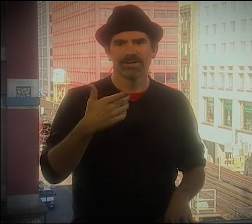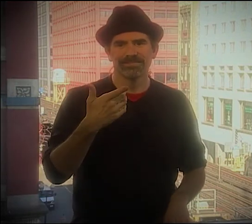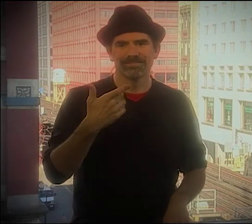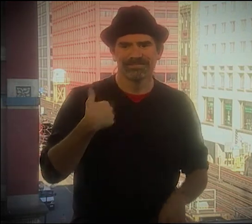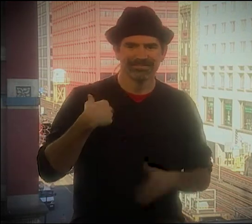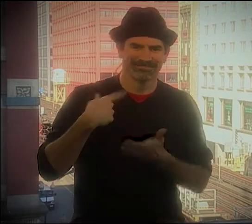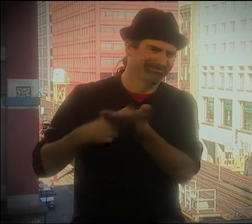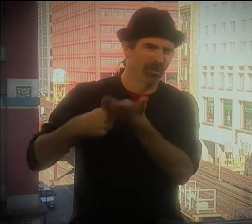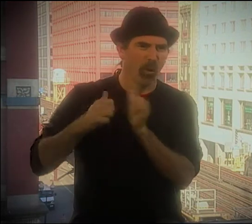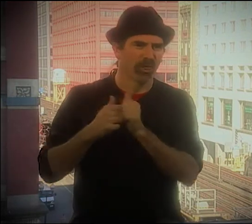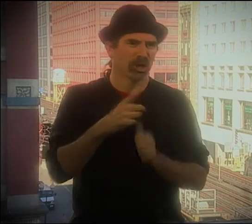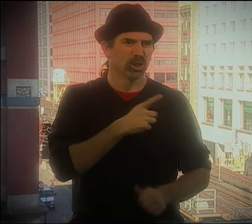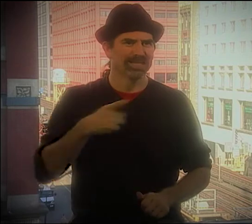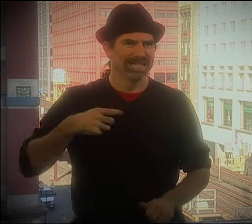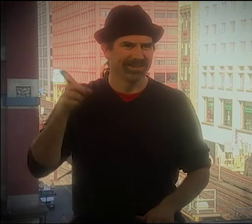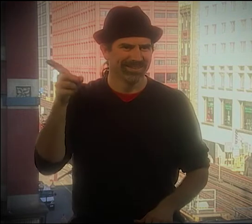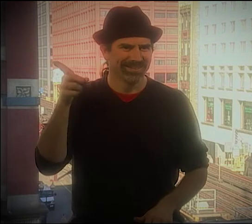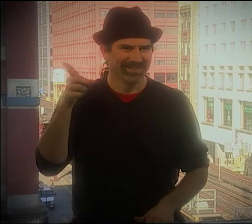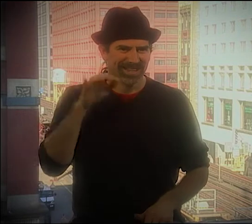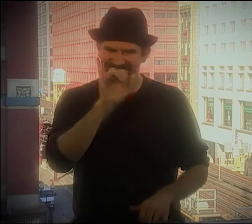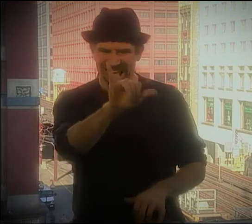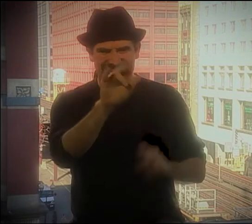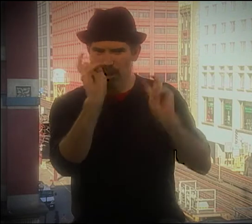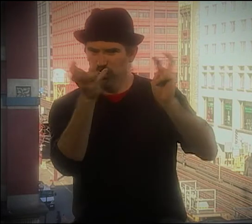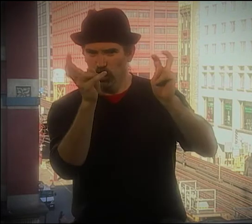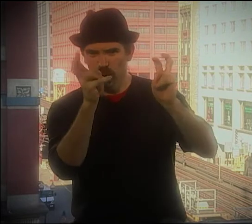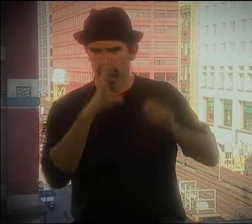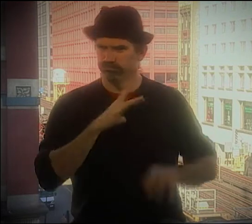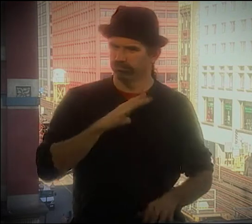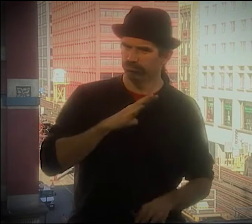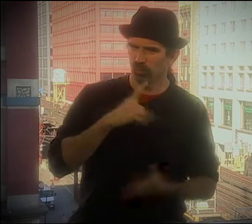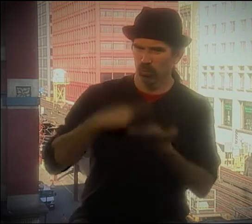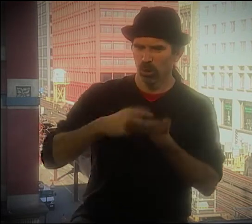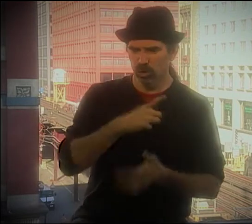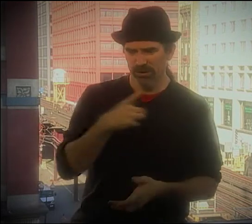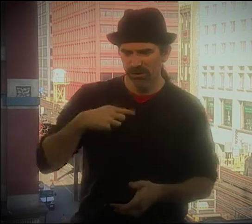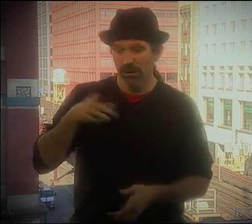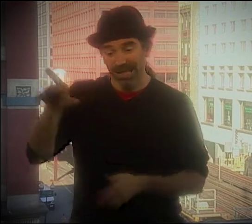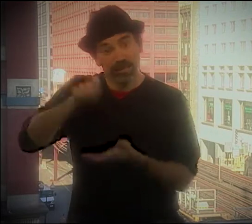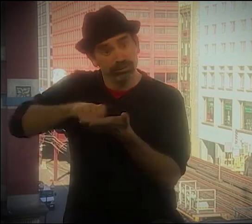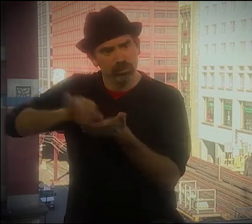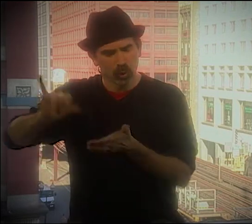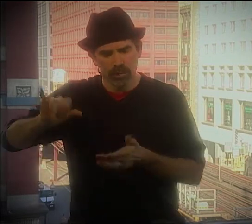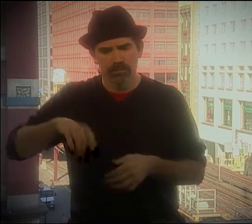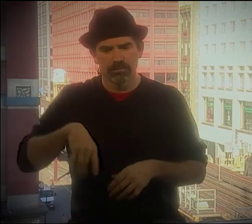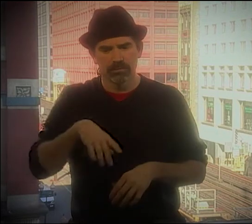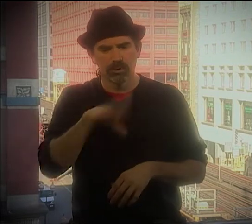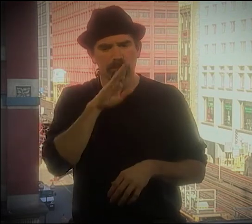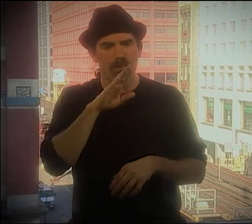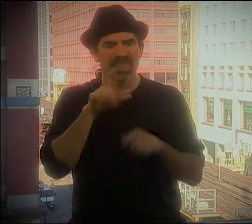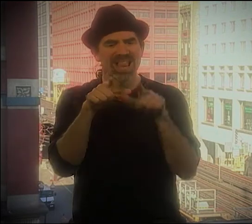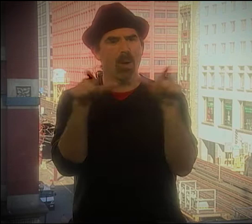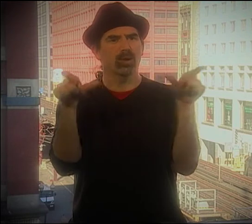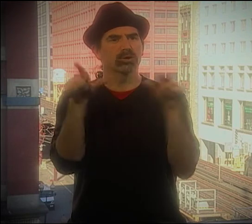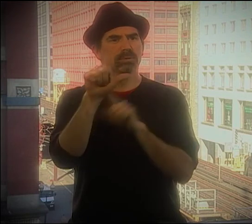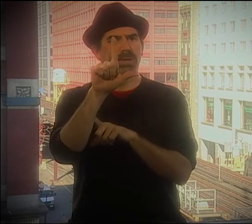OK, SO HERE'S A REALLY GOOD EXAMPLE. I WAS TALKING WITH DIRKSEN, AND THERE'S THE QUOTE THAT HE